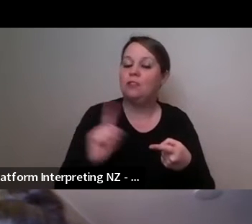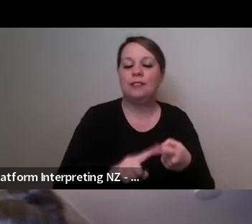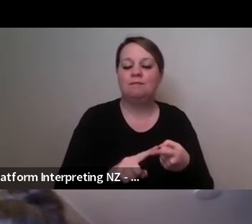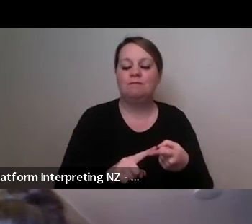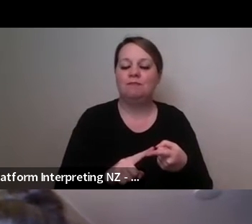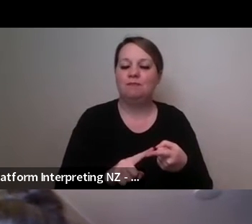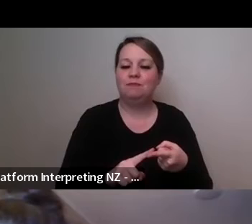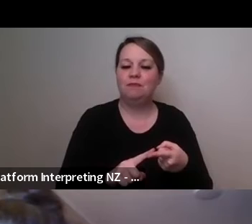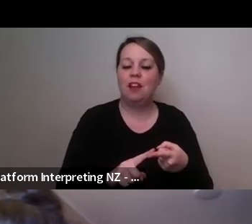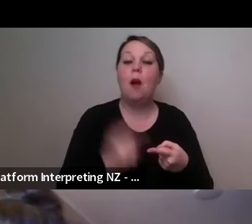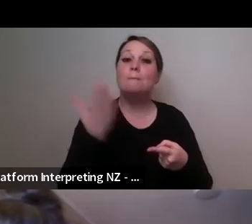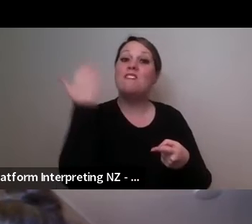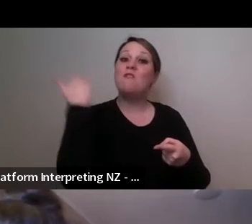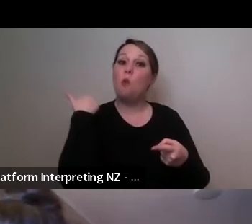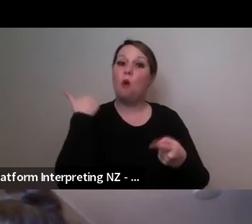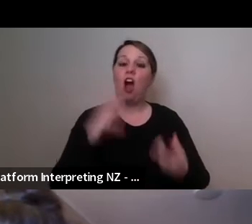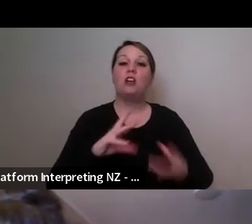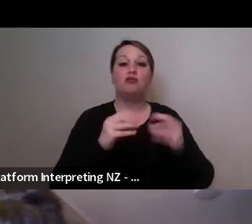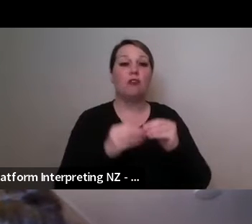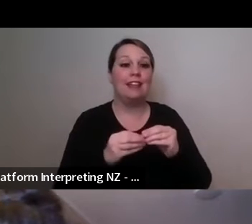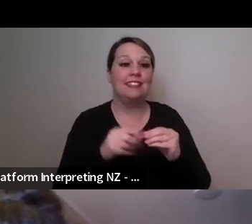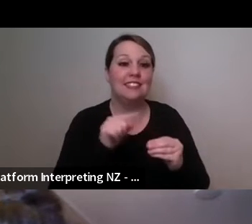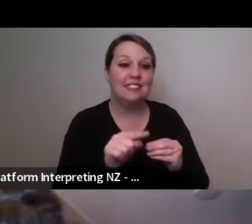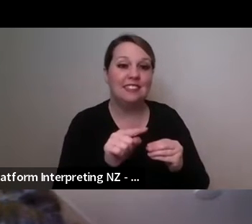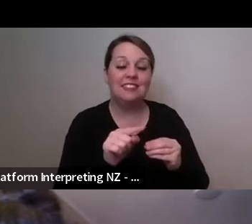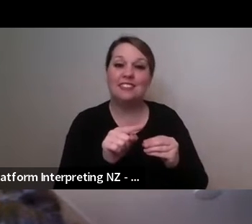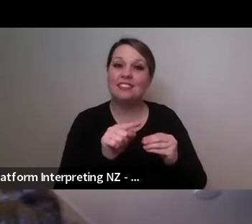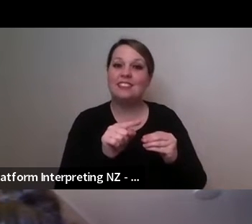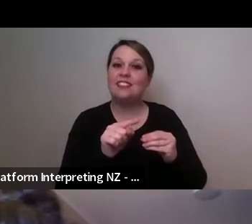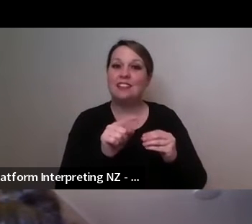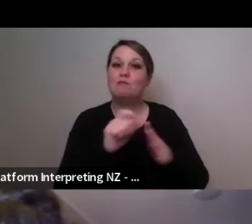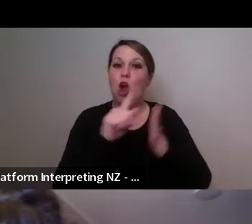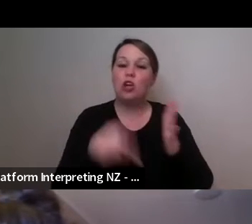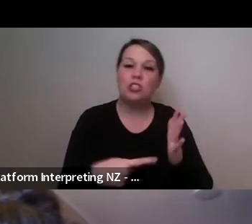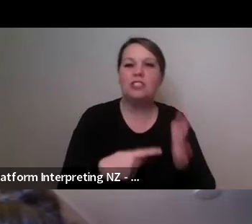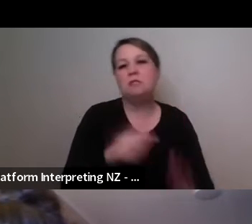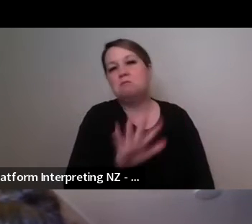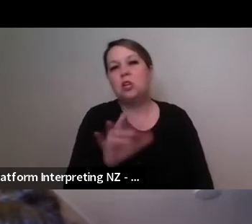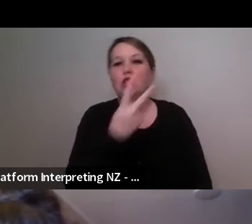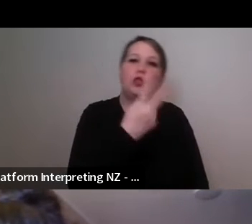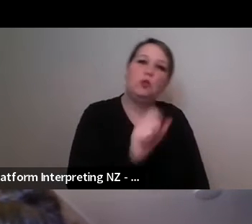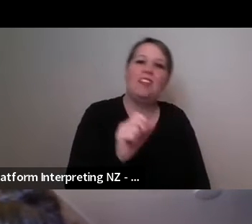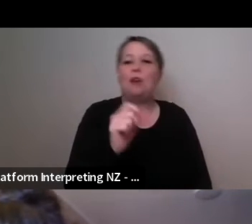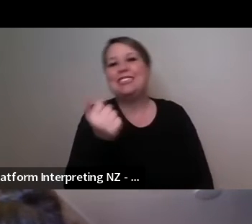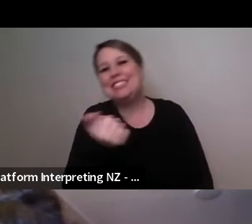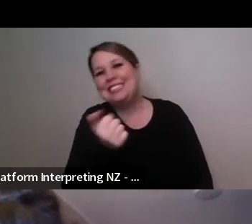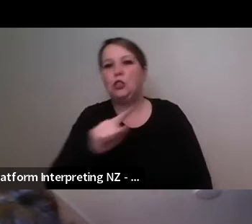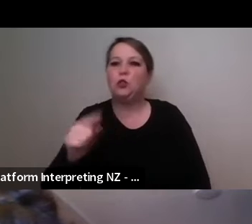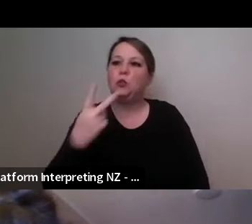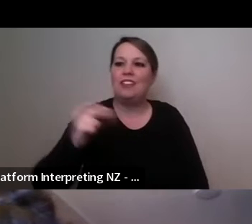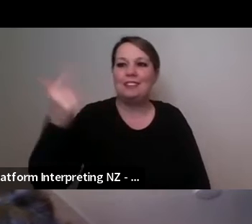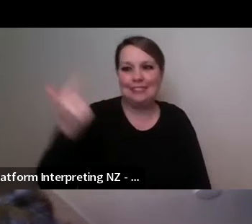proud of uh called Brew Band I toured it in 2016 and 17. um and I was bringing musicians um and dancers